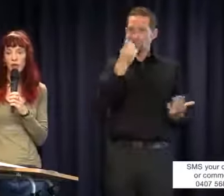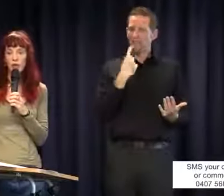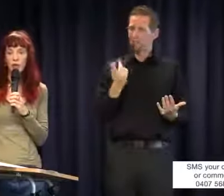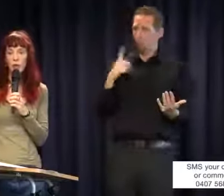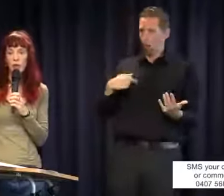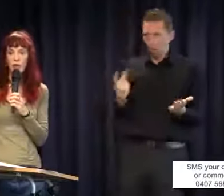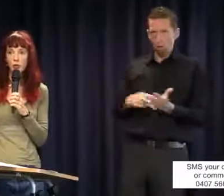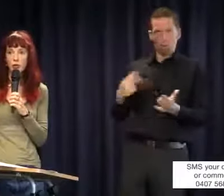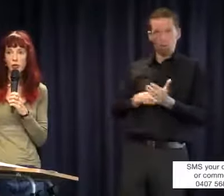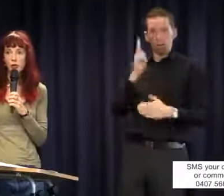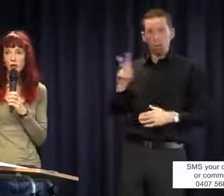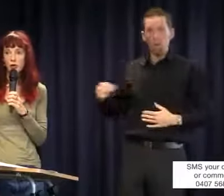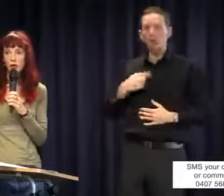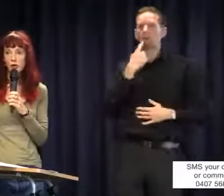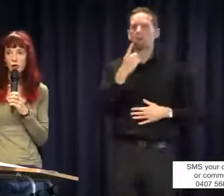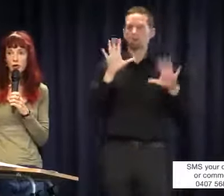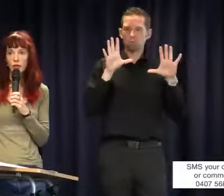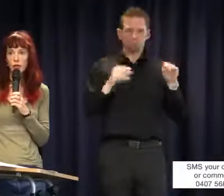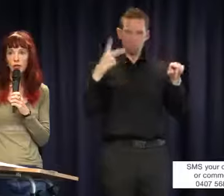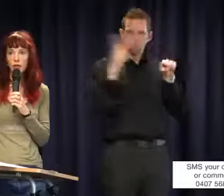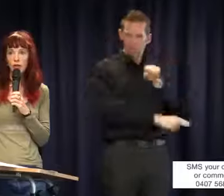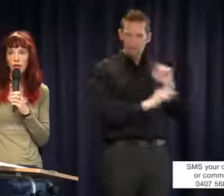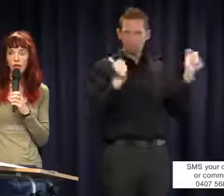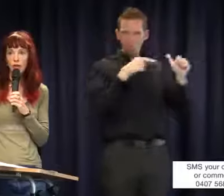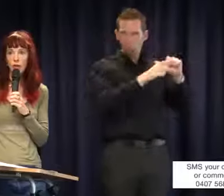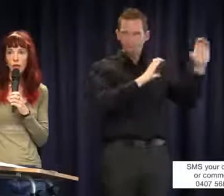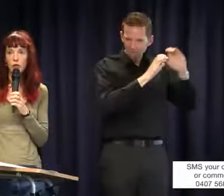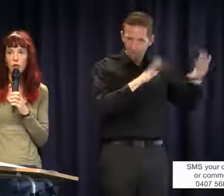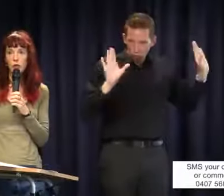conversations?' Hi answer is: stop having these conversations. Ask a couple of times